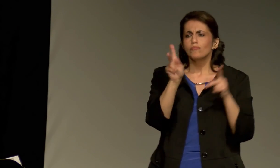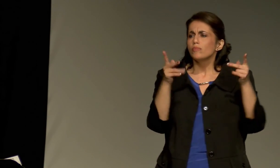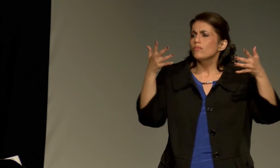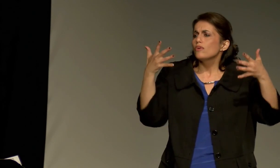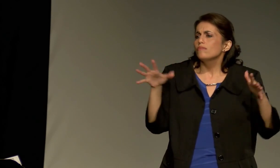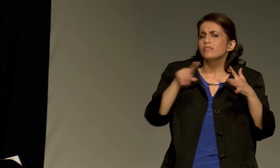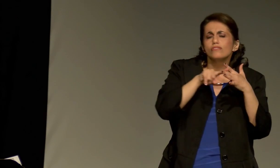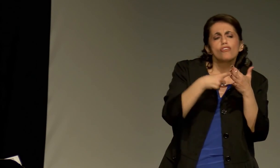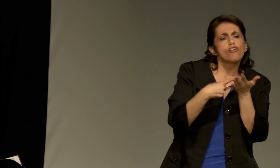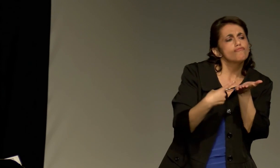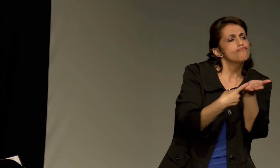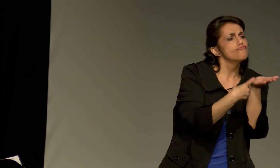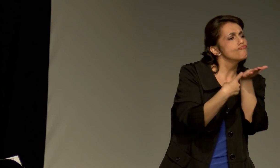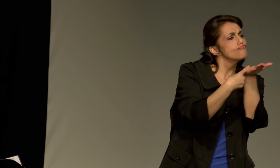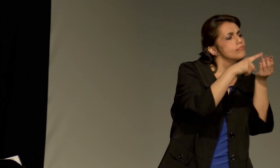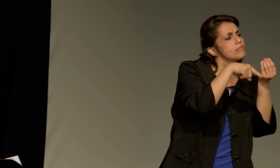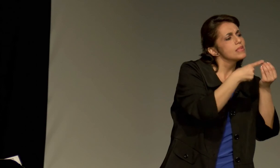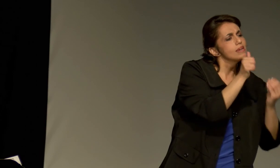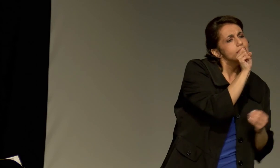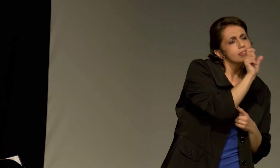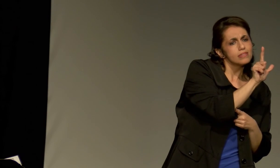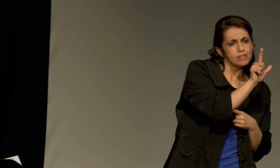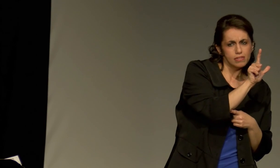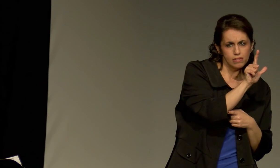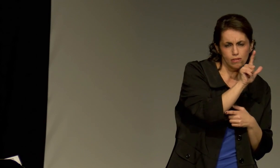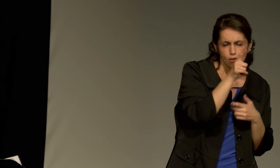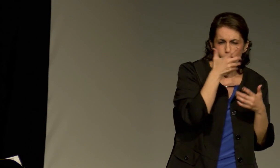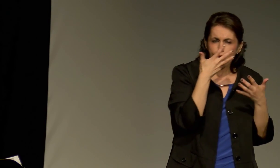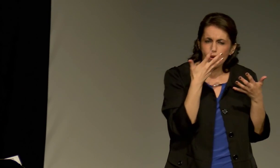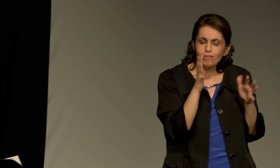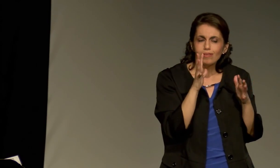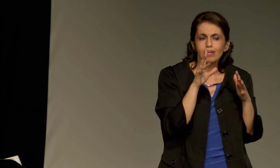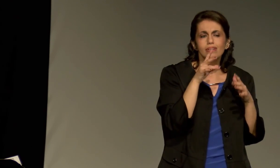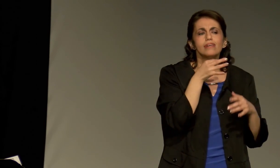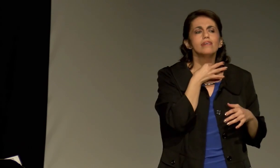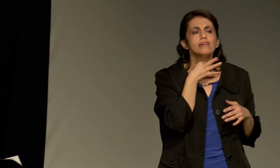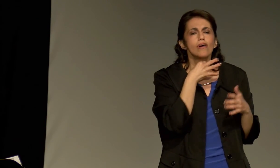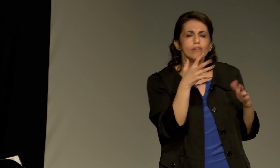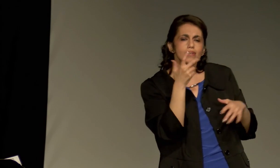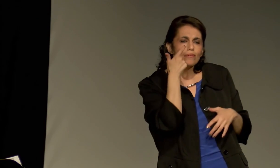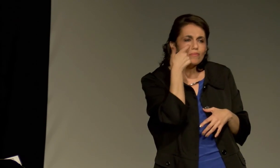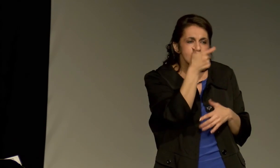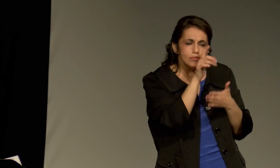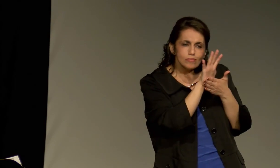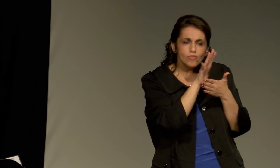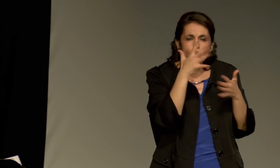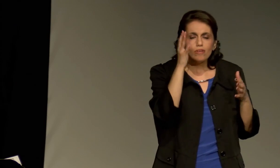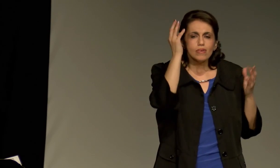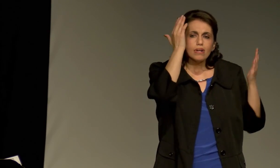So, in 1986, people were already talking about American Sign Language; already interested